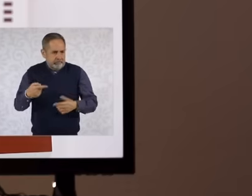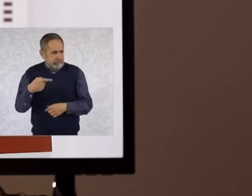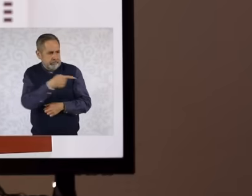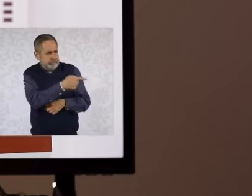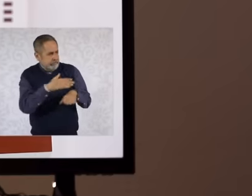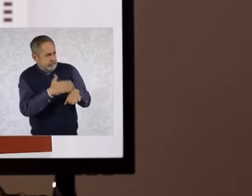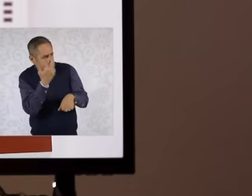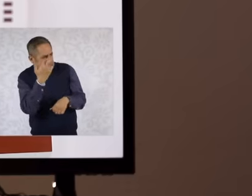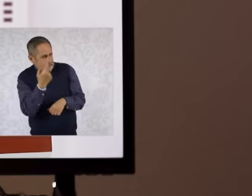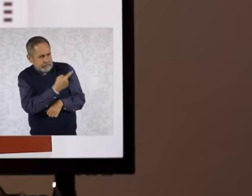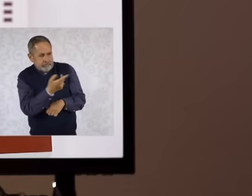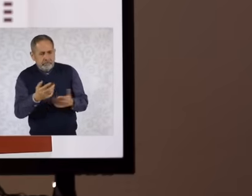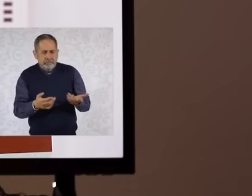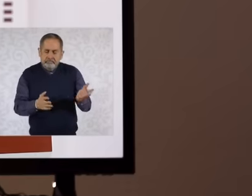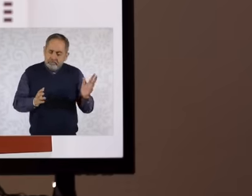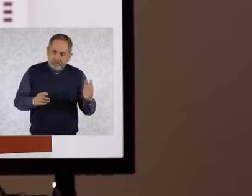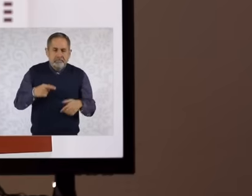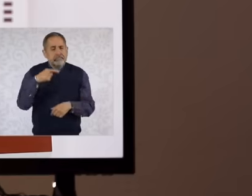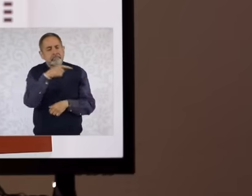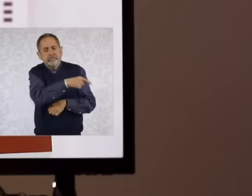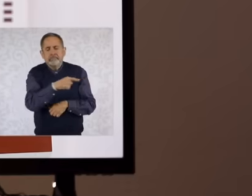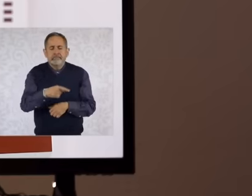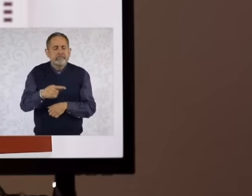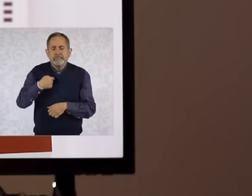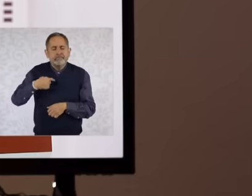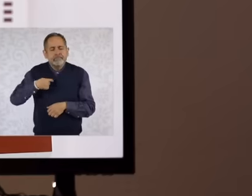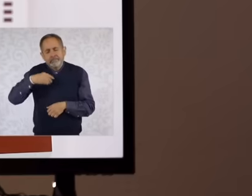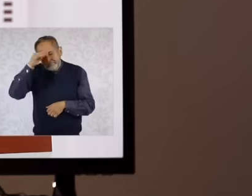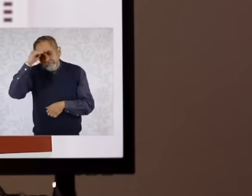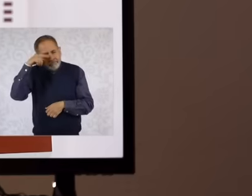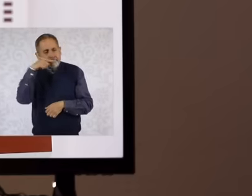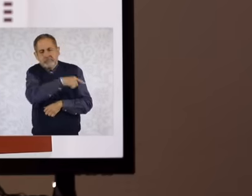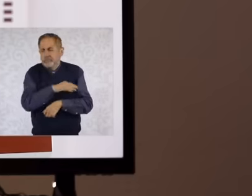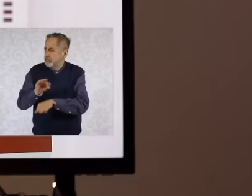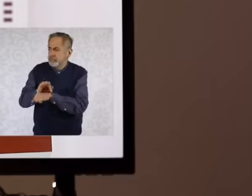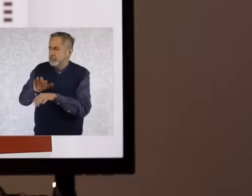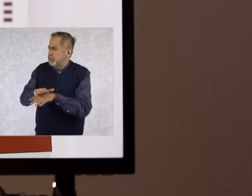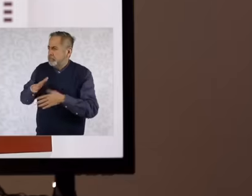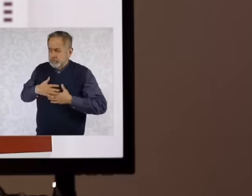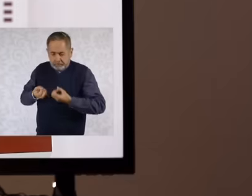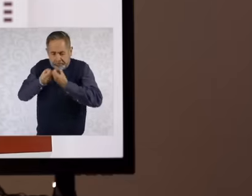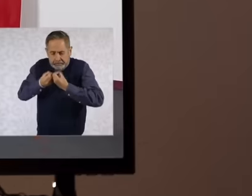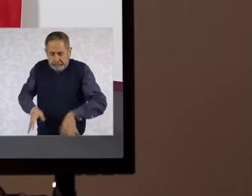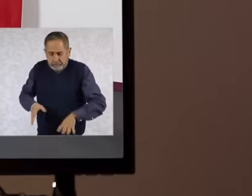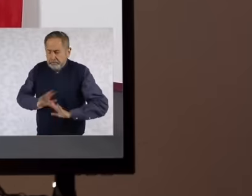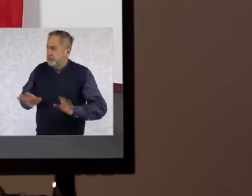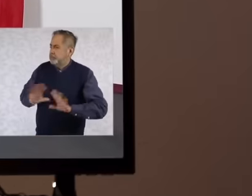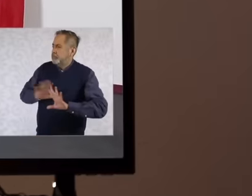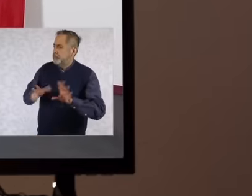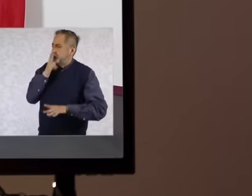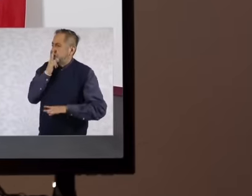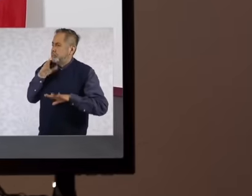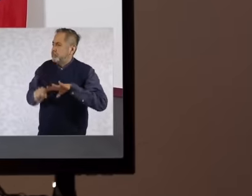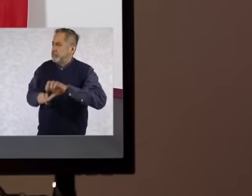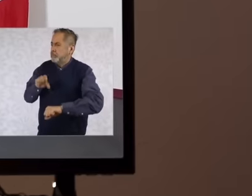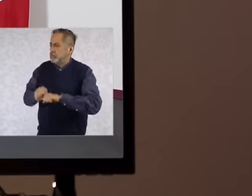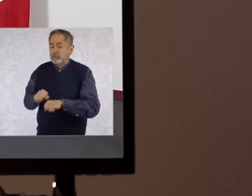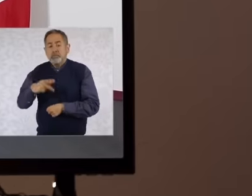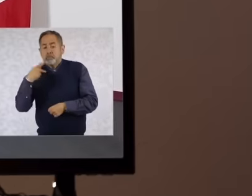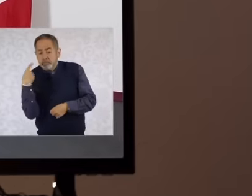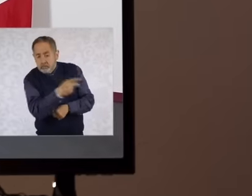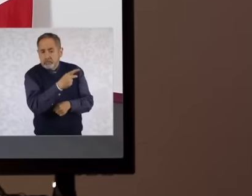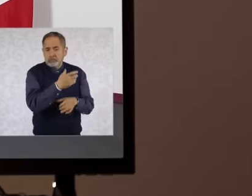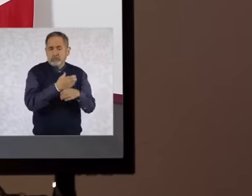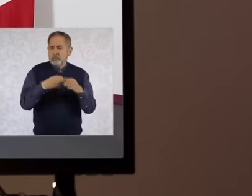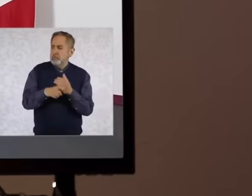my perspective is the defense of the privileges that do not want to leave them. their privileges and those